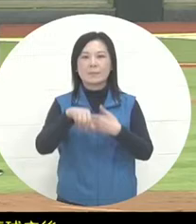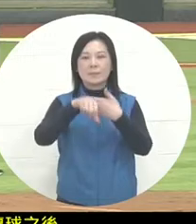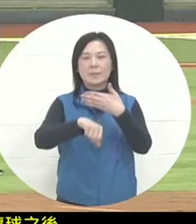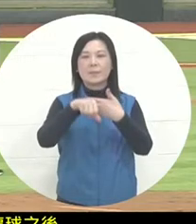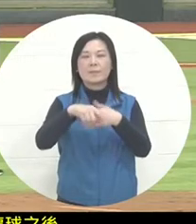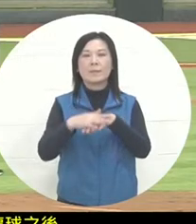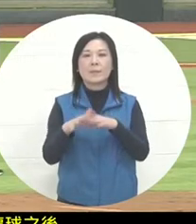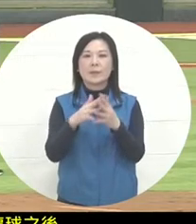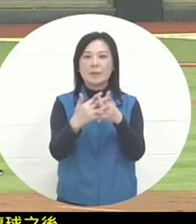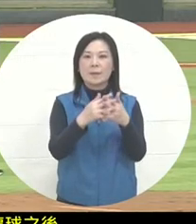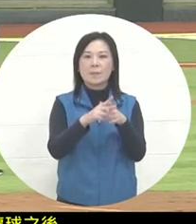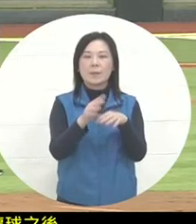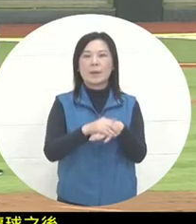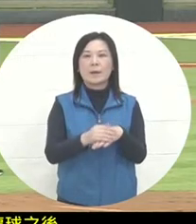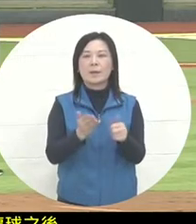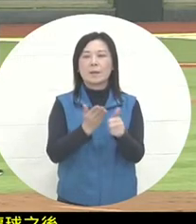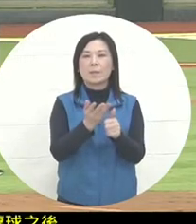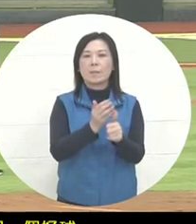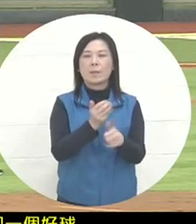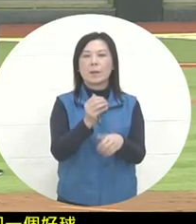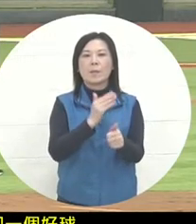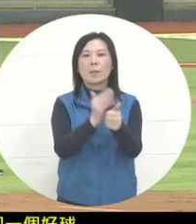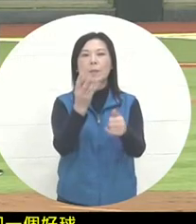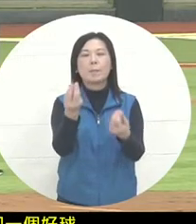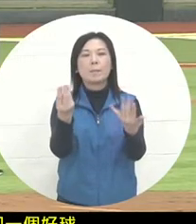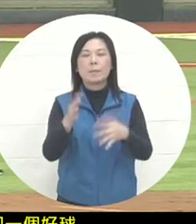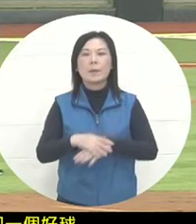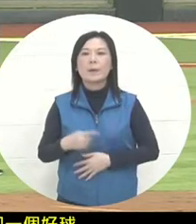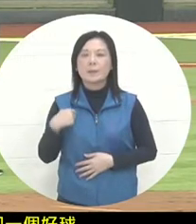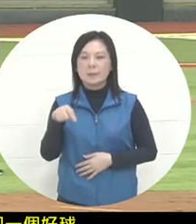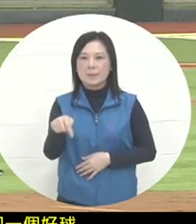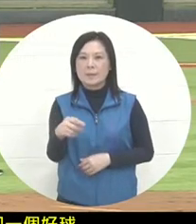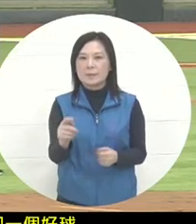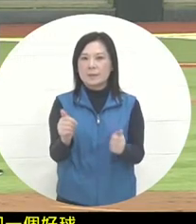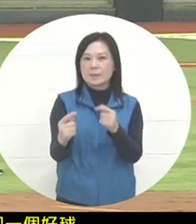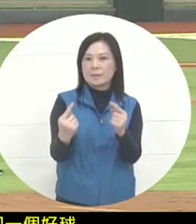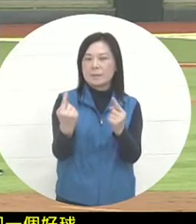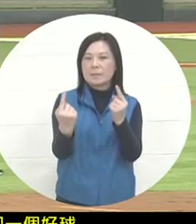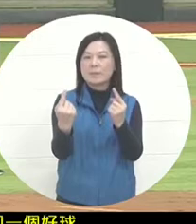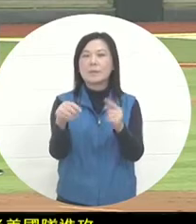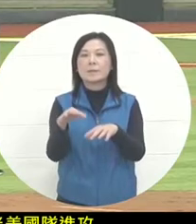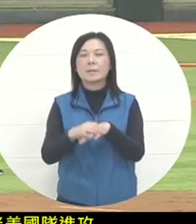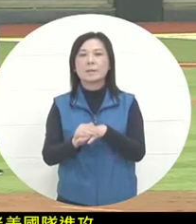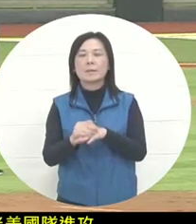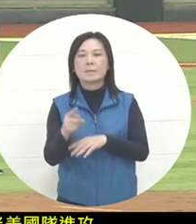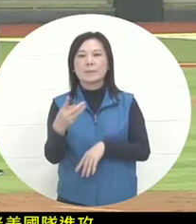Earley with five players. Someone's second batter was in the zone and the number of balls he was facing against the pitcher was reaching No. 1 with three bad